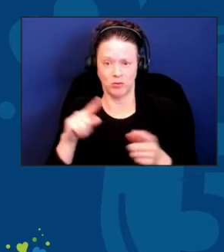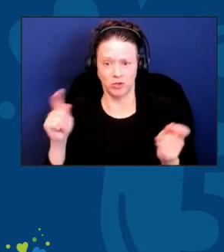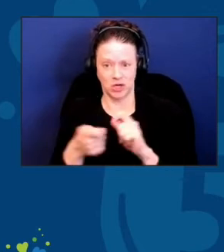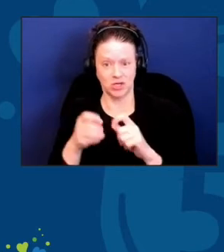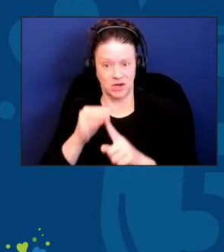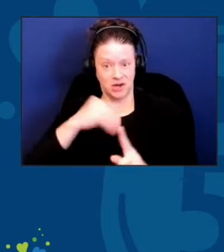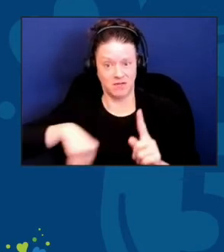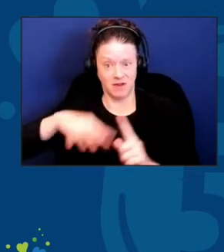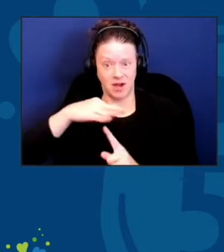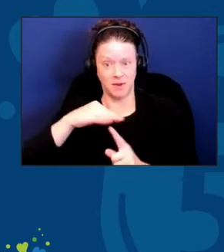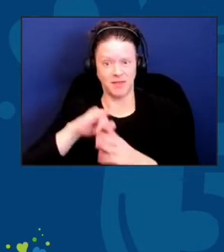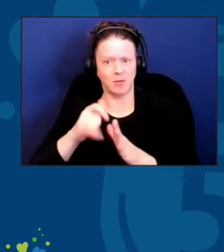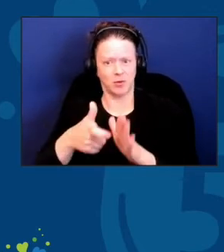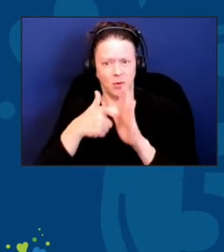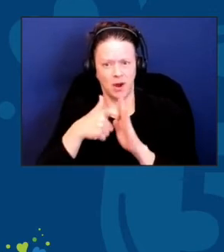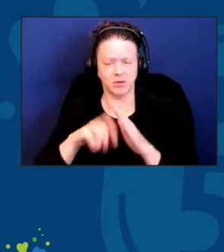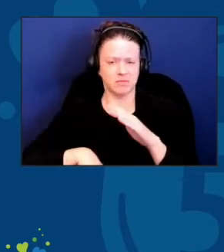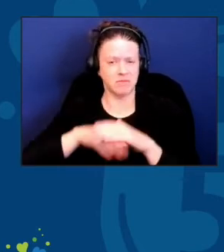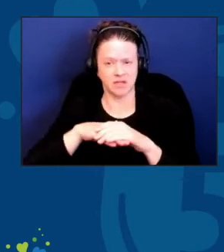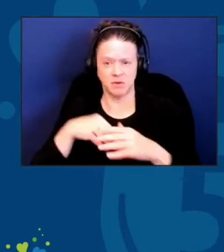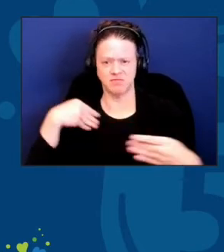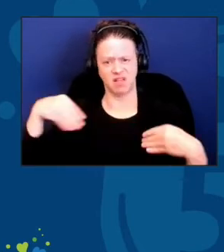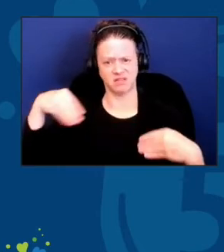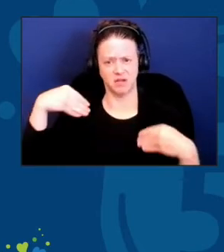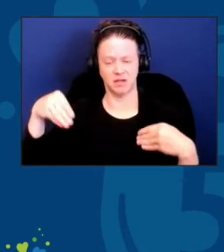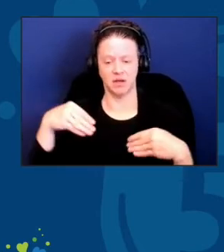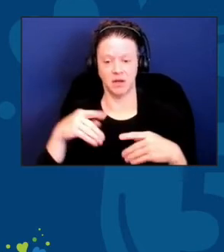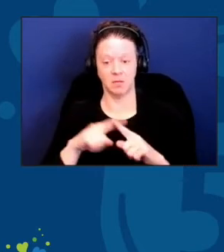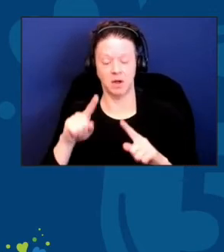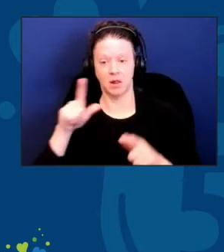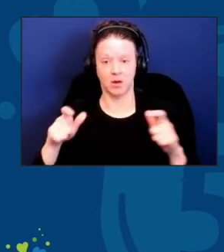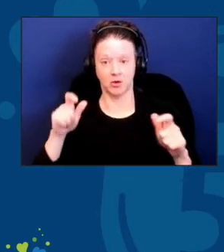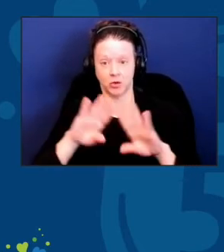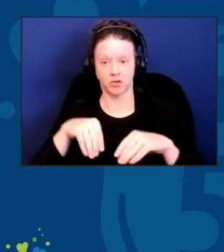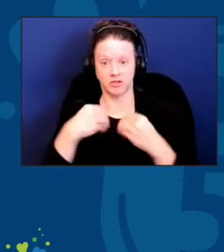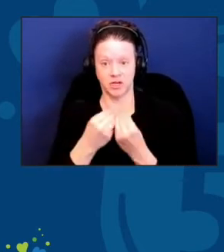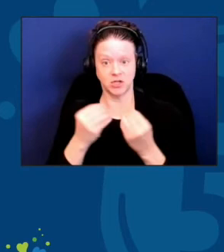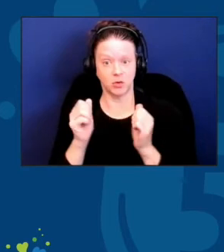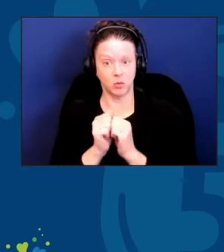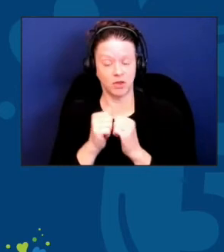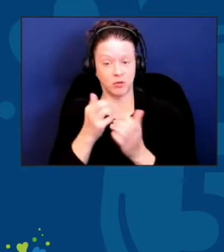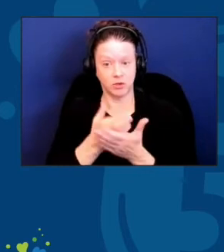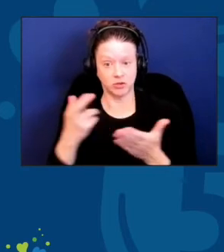But large organizations of resources, often human and financial, they may fail to see that